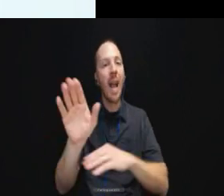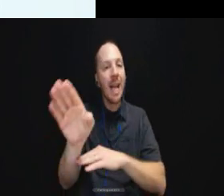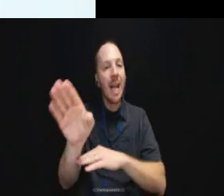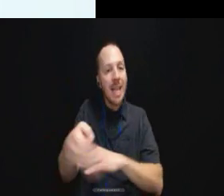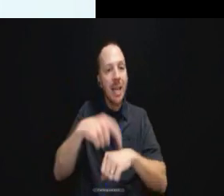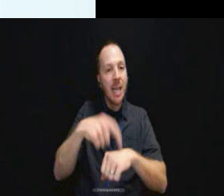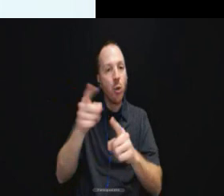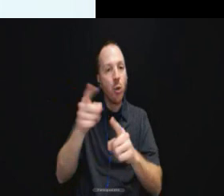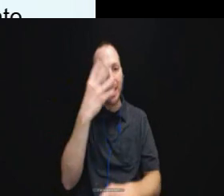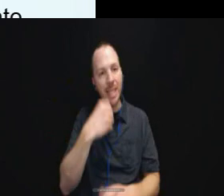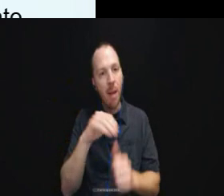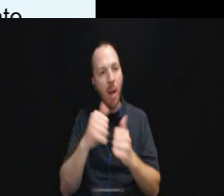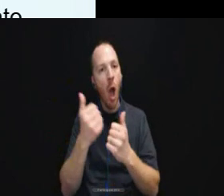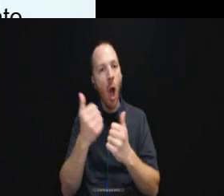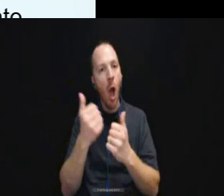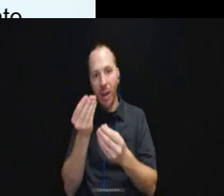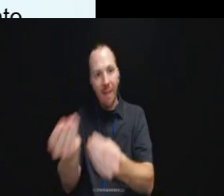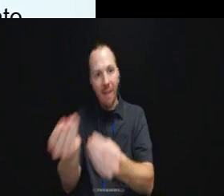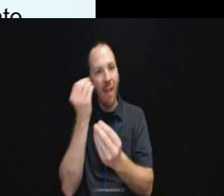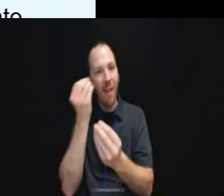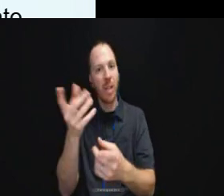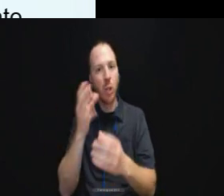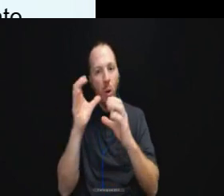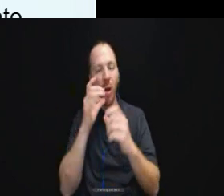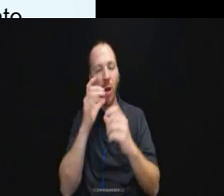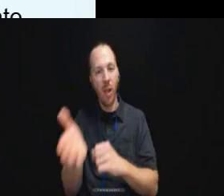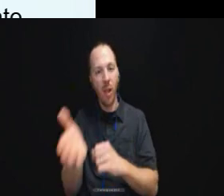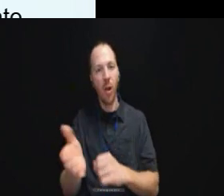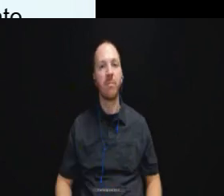information communicated that way.